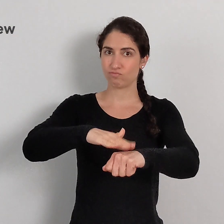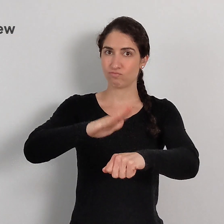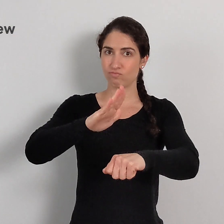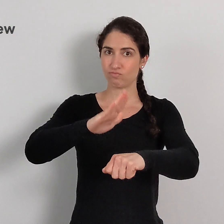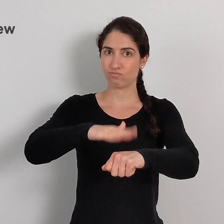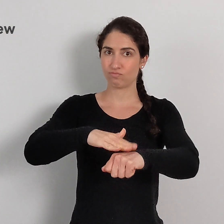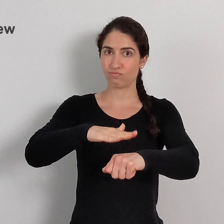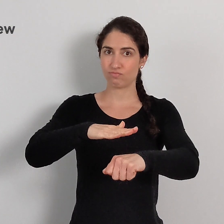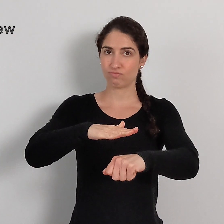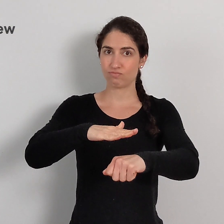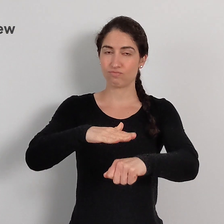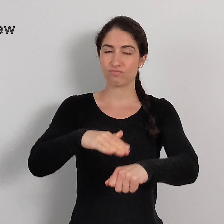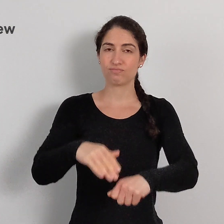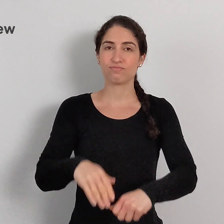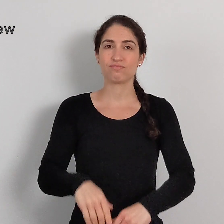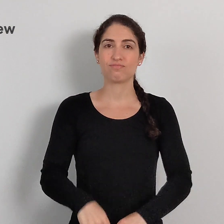WARN or warning